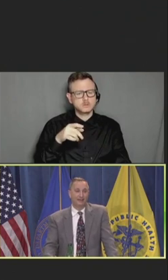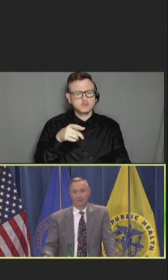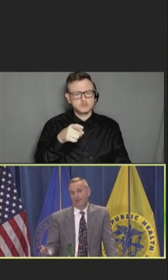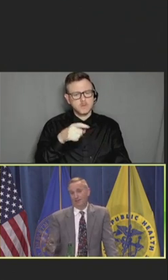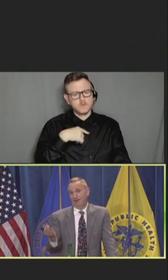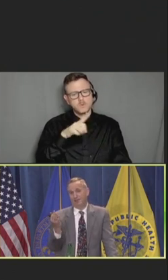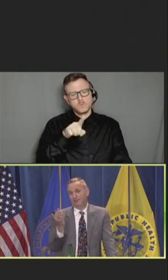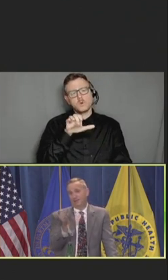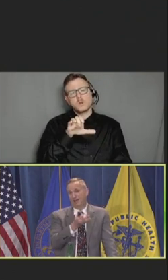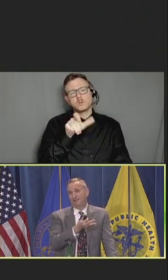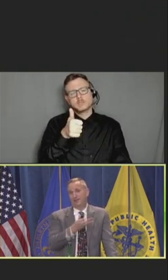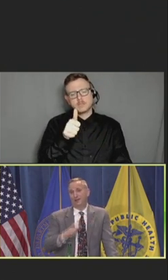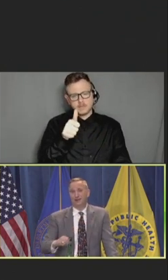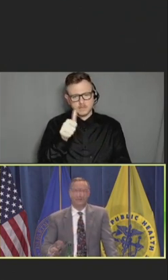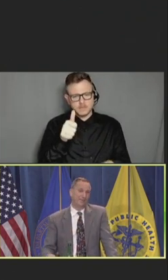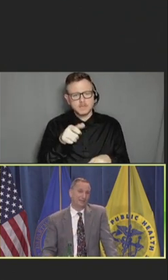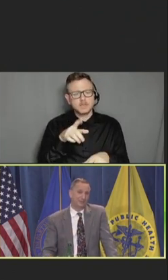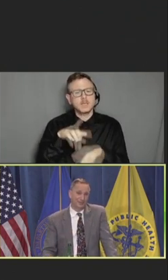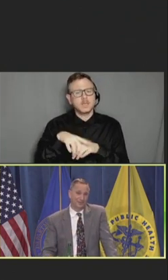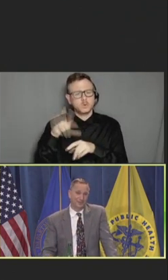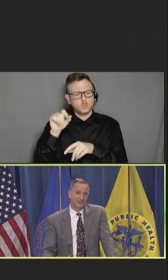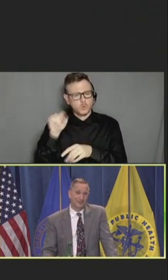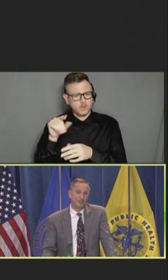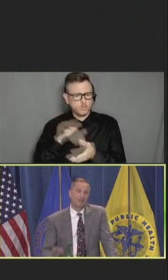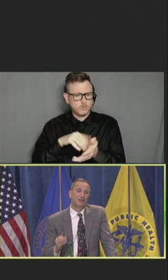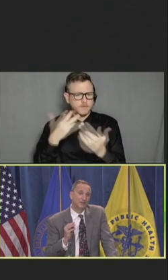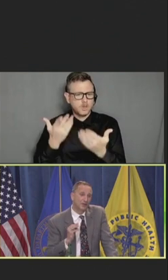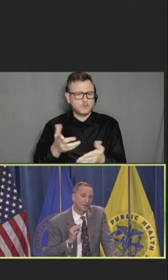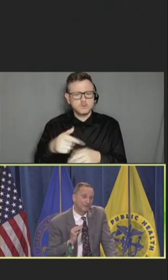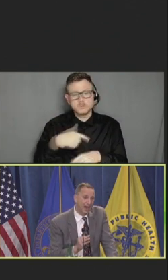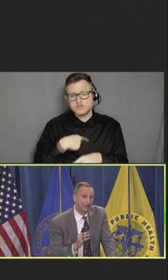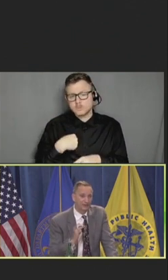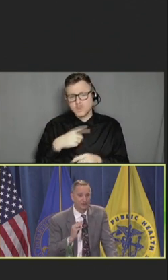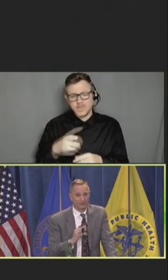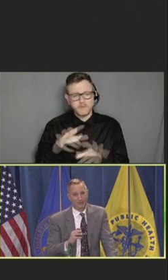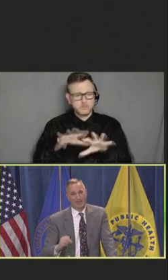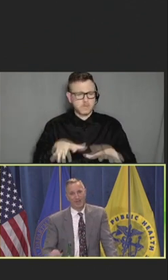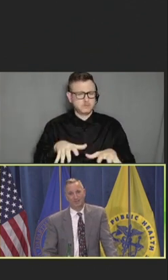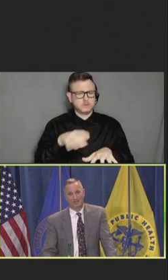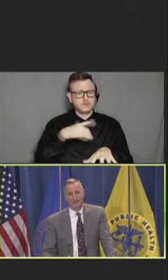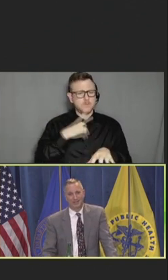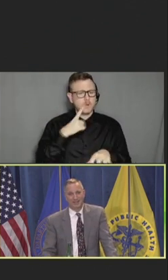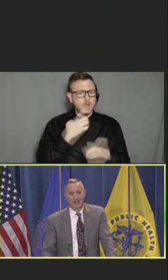And we happen to have this space called Evidence-Based Studios because we know the value of communication.